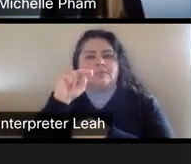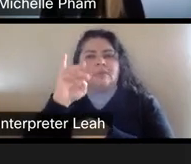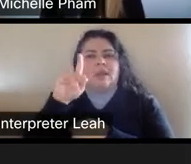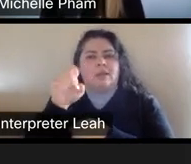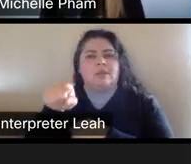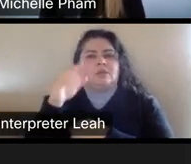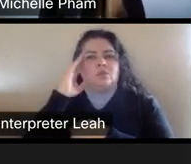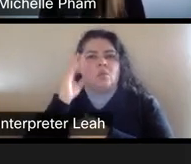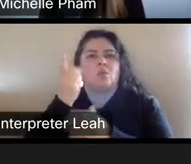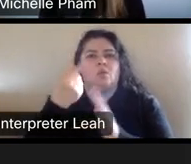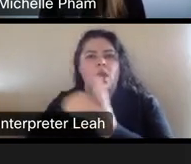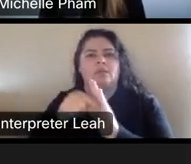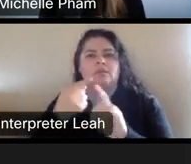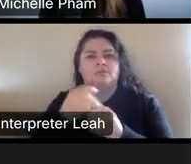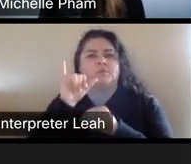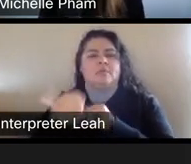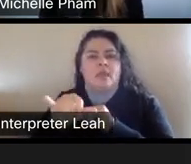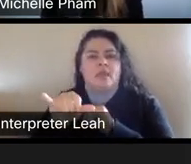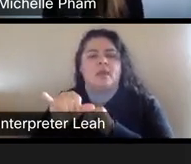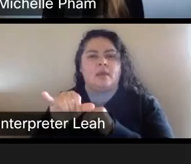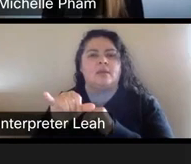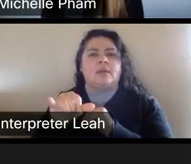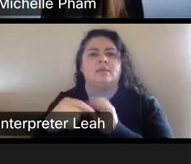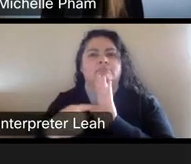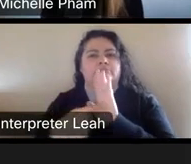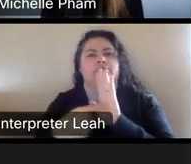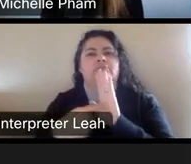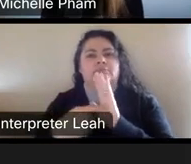I come from it and it denotes, Nike copyright.